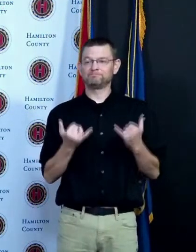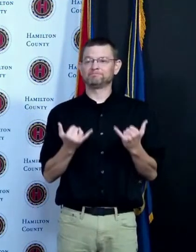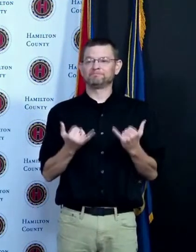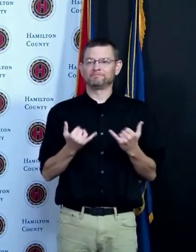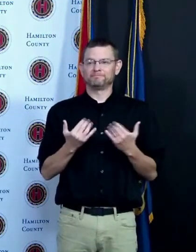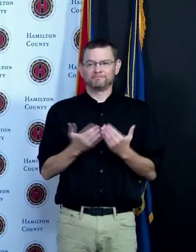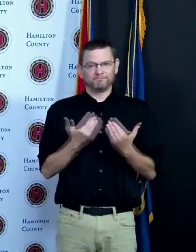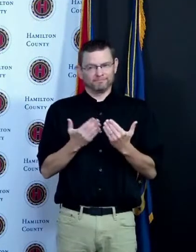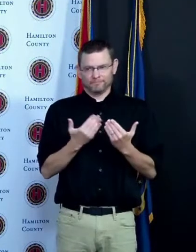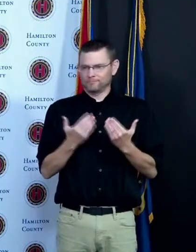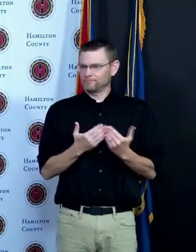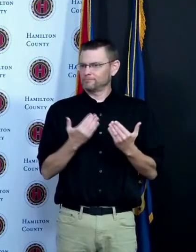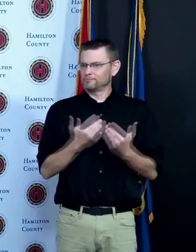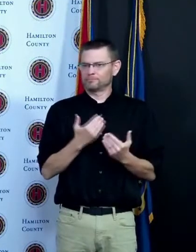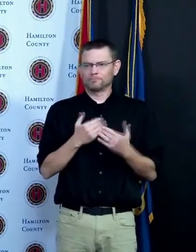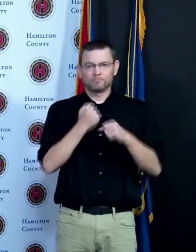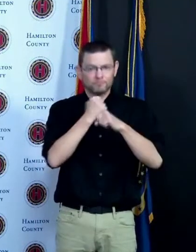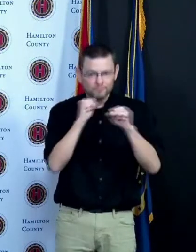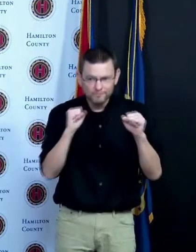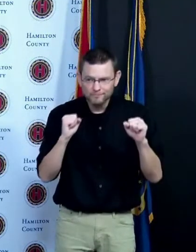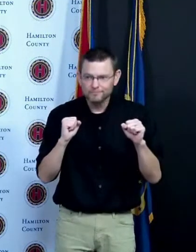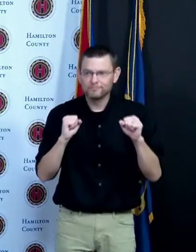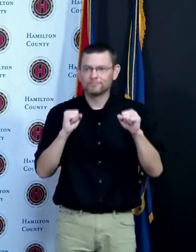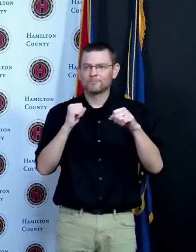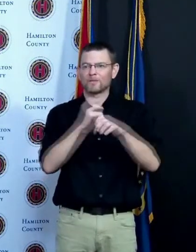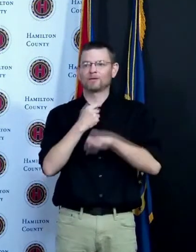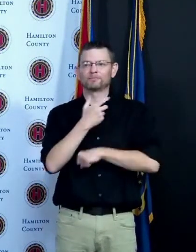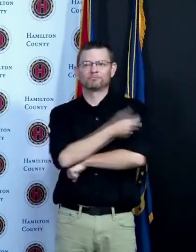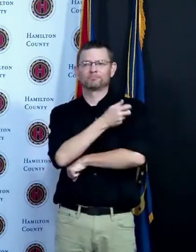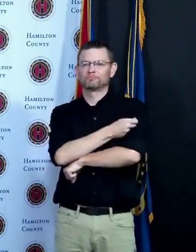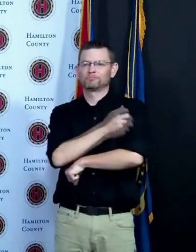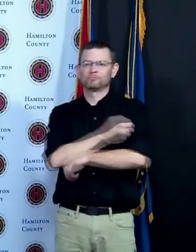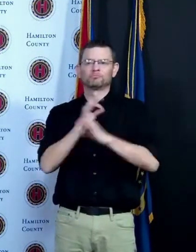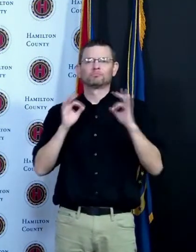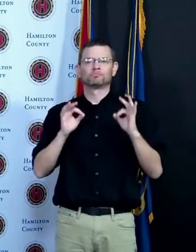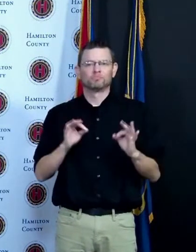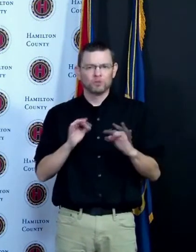I shared earlier that vaccinations are the number one tool at keeping folks out of the hospital